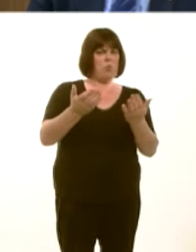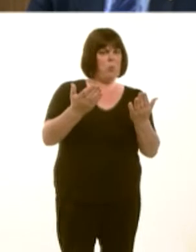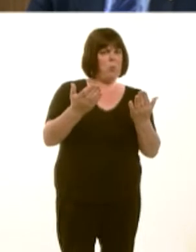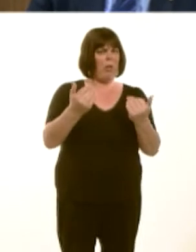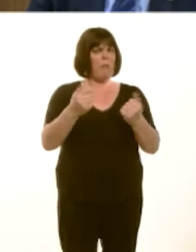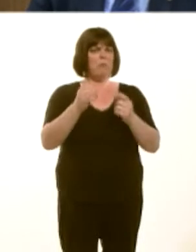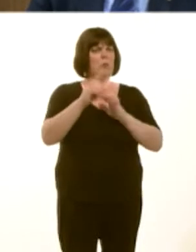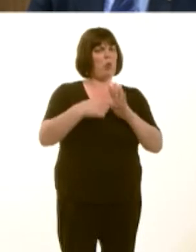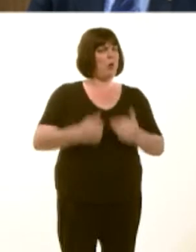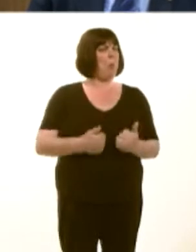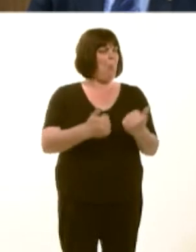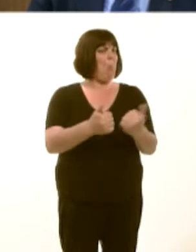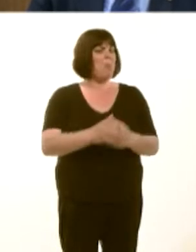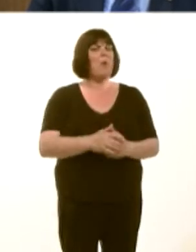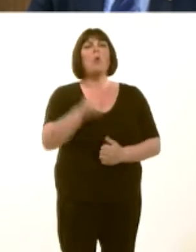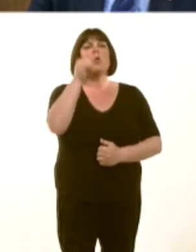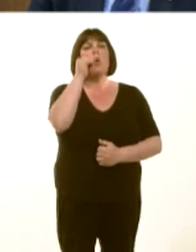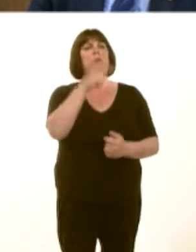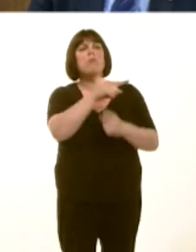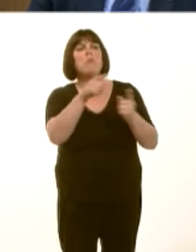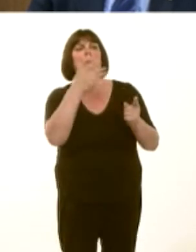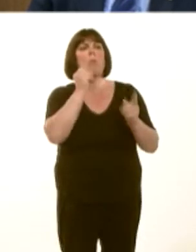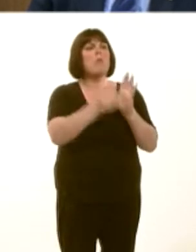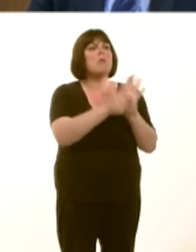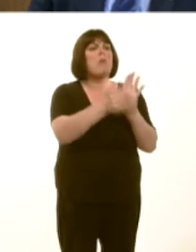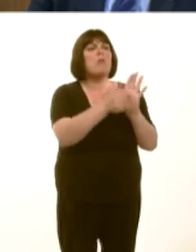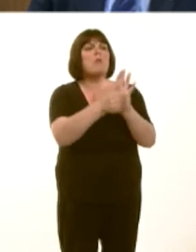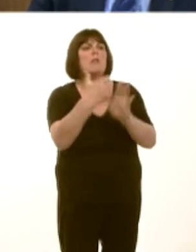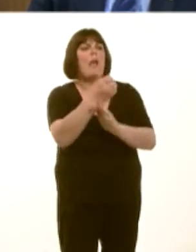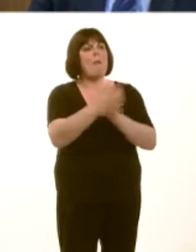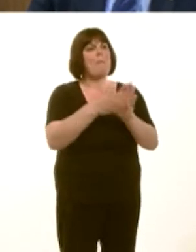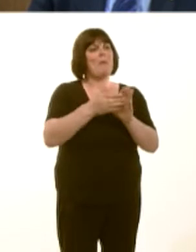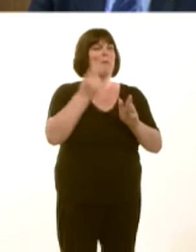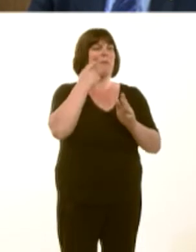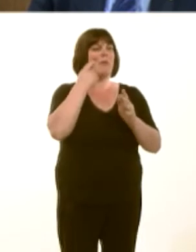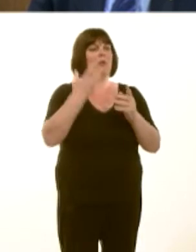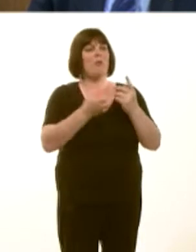We know that the more skills people have, the more employable they are, and, of course,